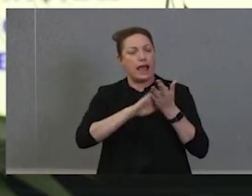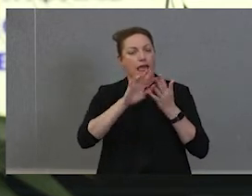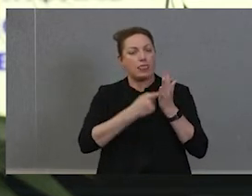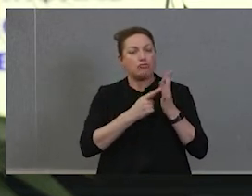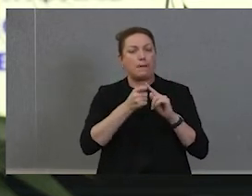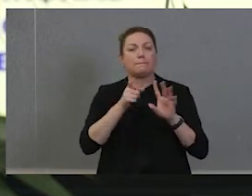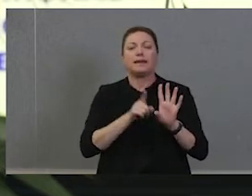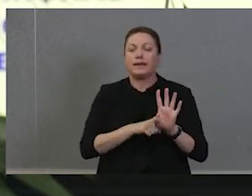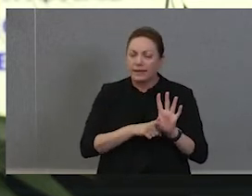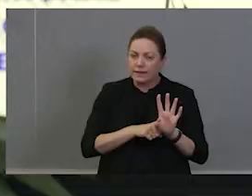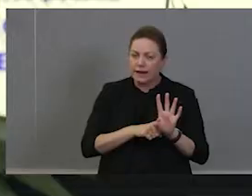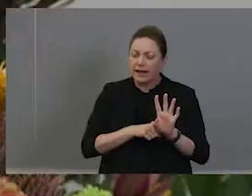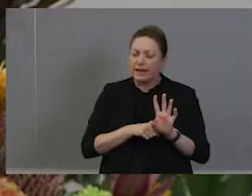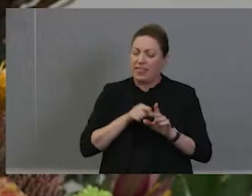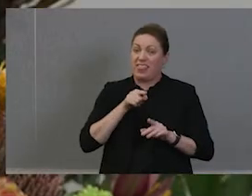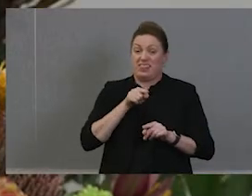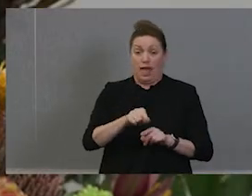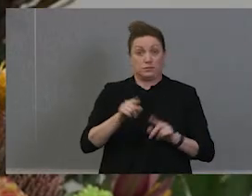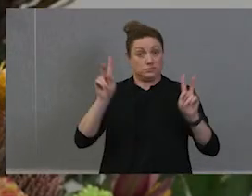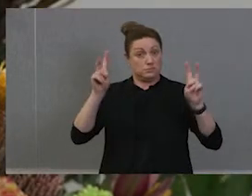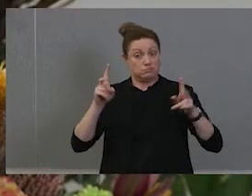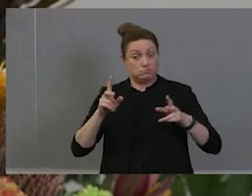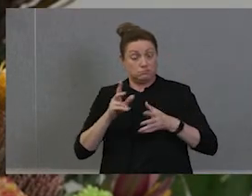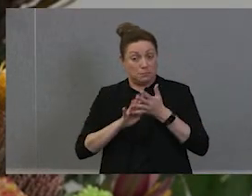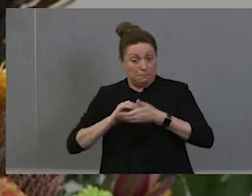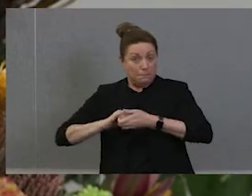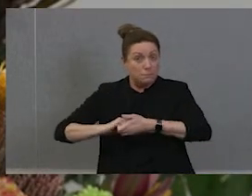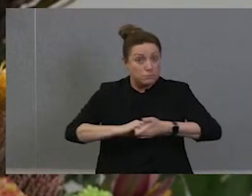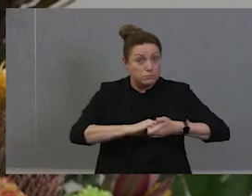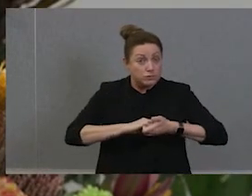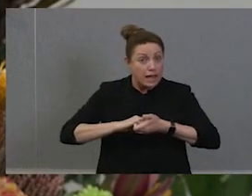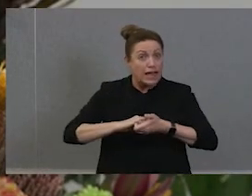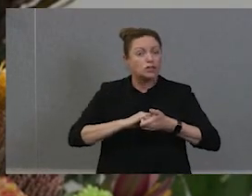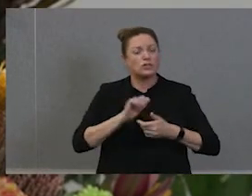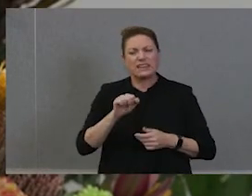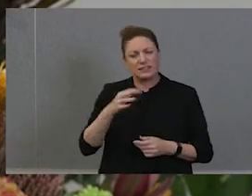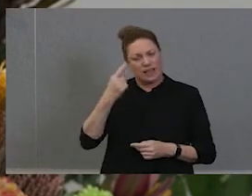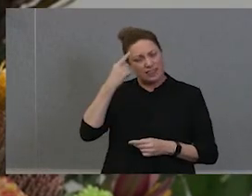Well, thinking about particular. Really thinking about our donors who give to